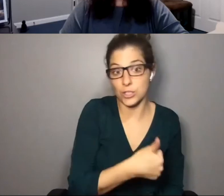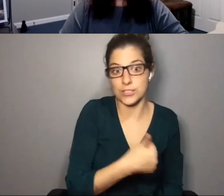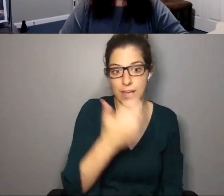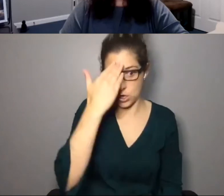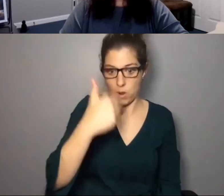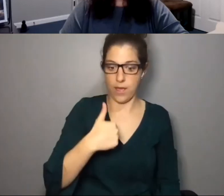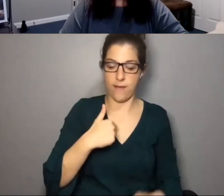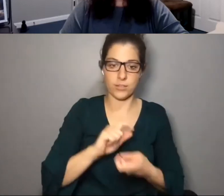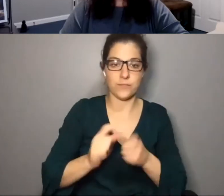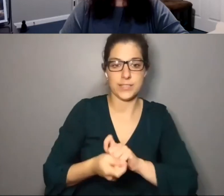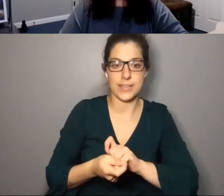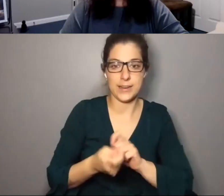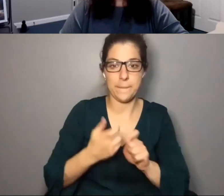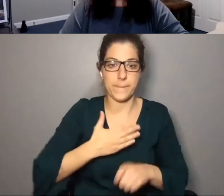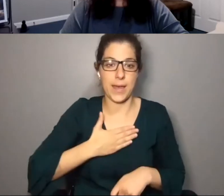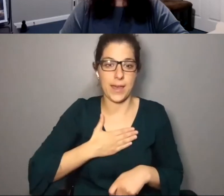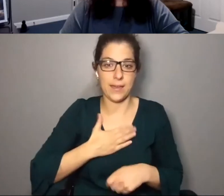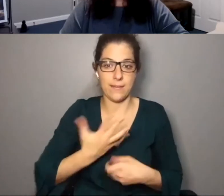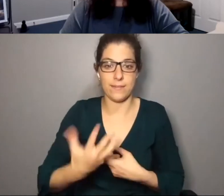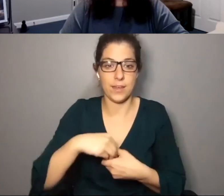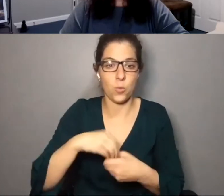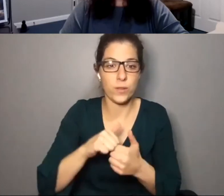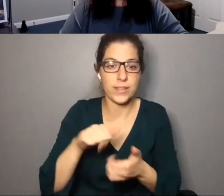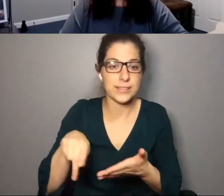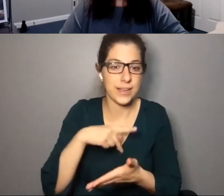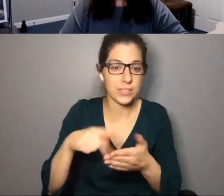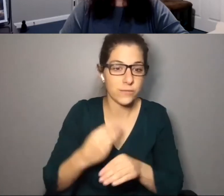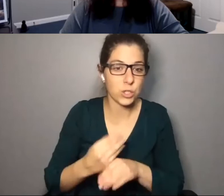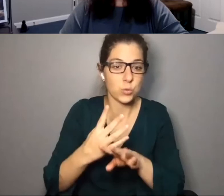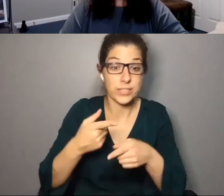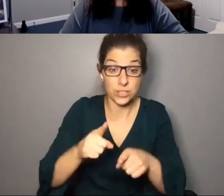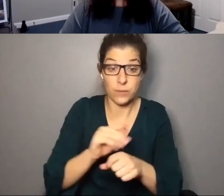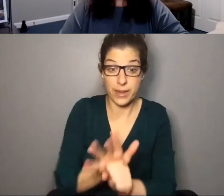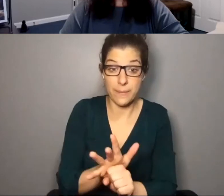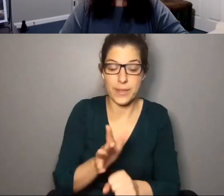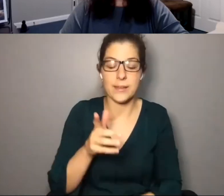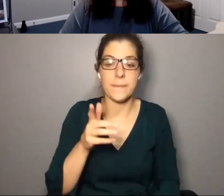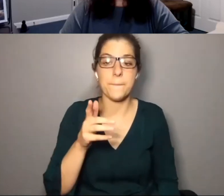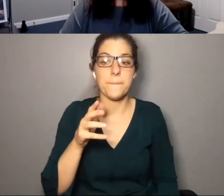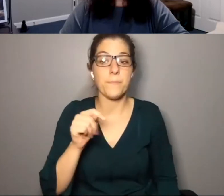I know I have shifted quite a bit in my own engagement with dance virtually during